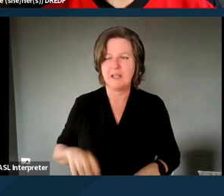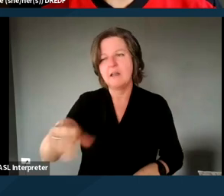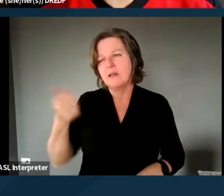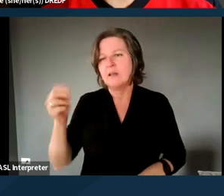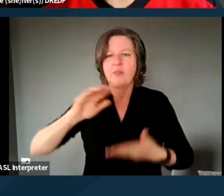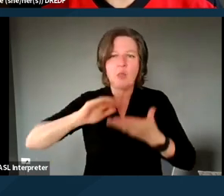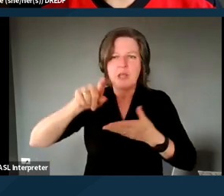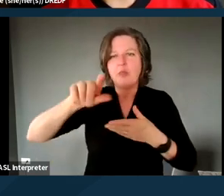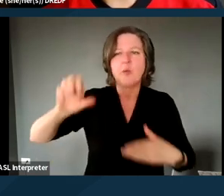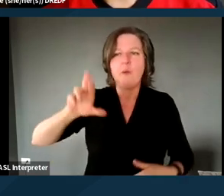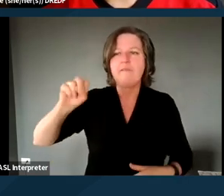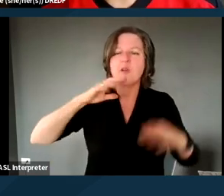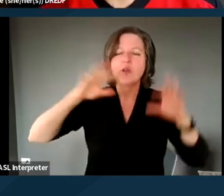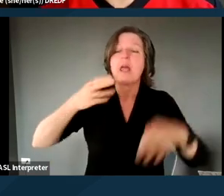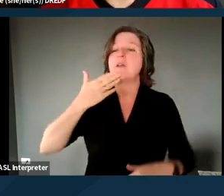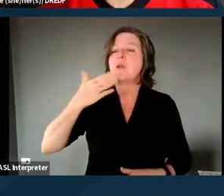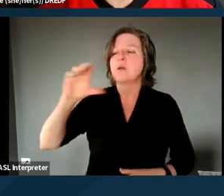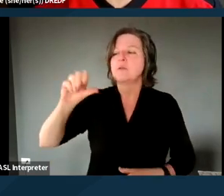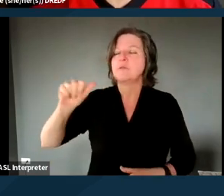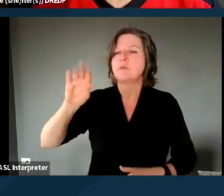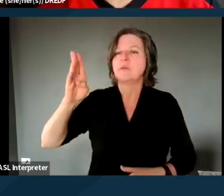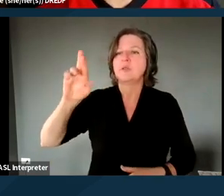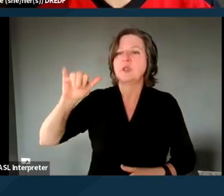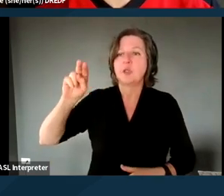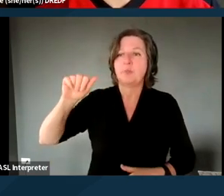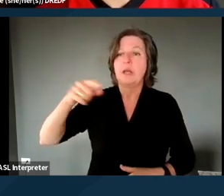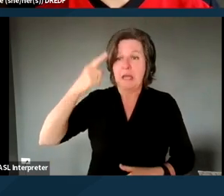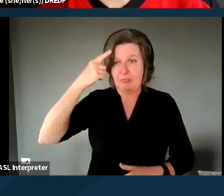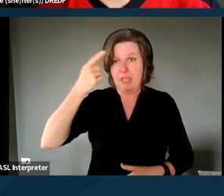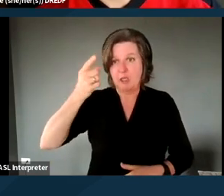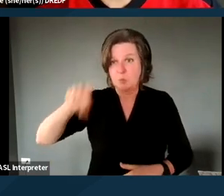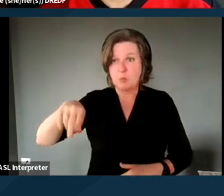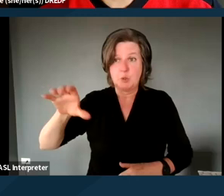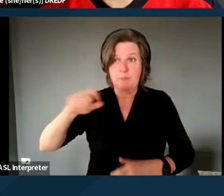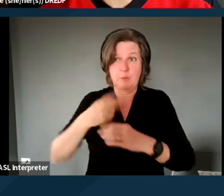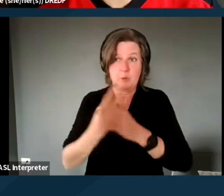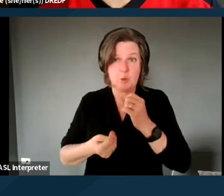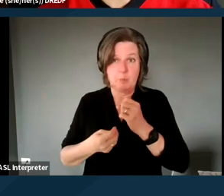so Sabrina thinks that you should be able to do both, and I thanks both to Moira and to Sabrina